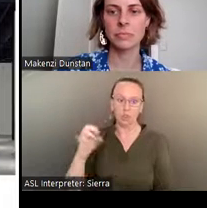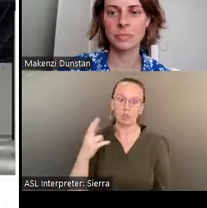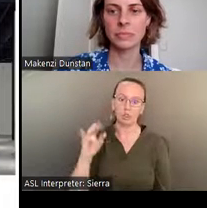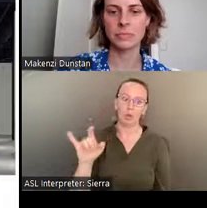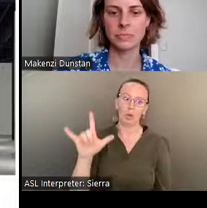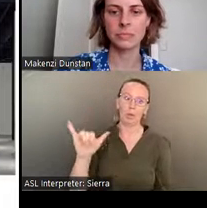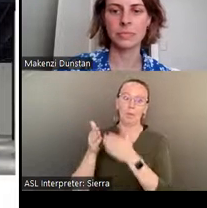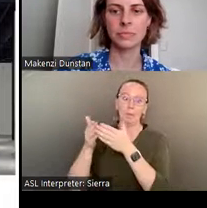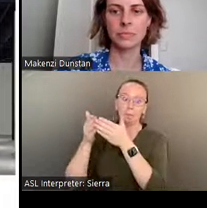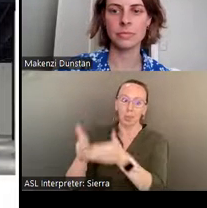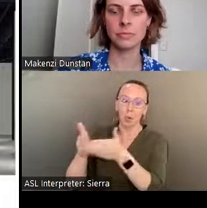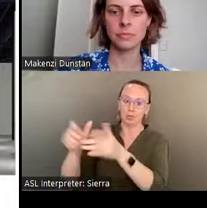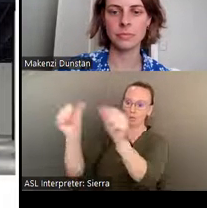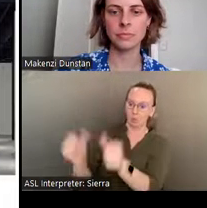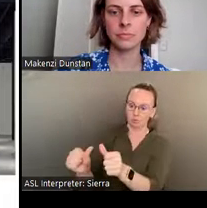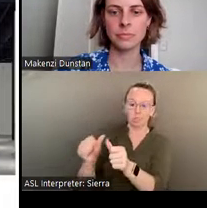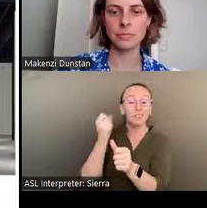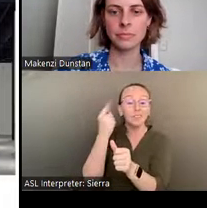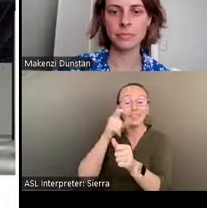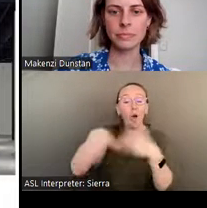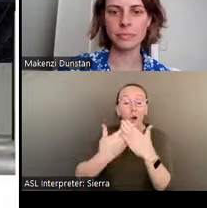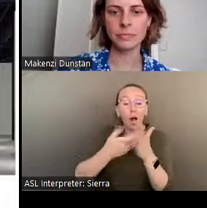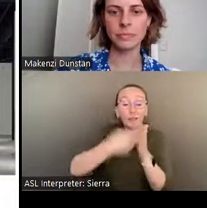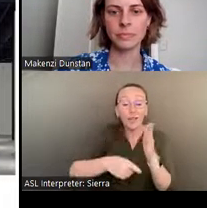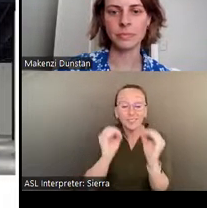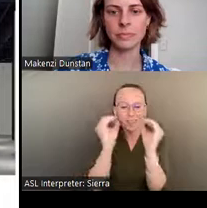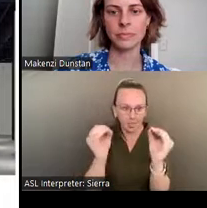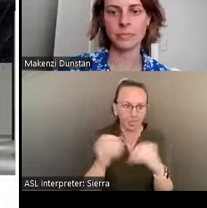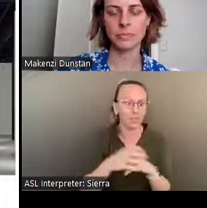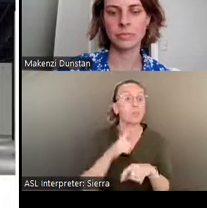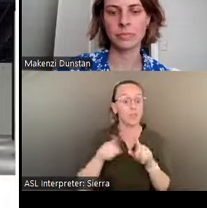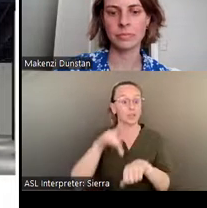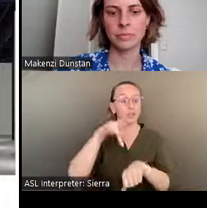Also make sure to visit the campus of Columbus State University, co-stewards of Pasaquan,